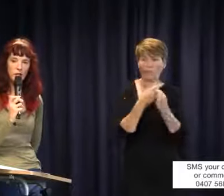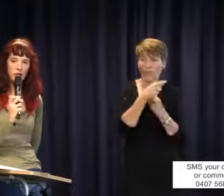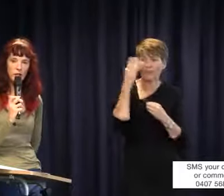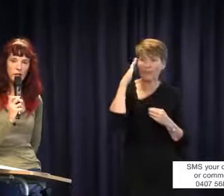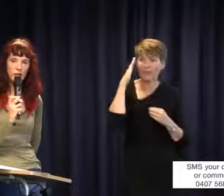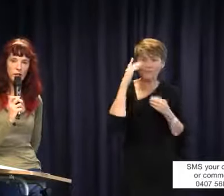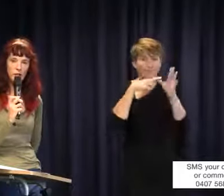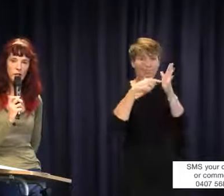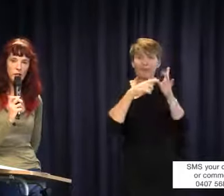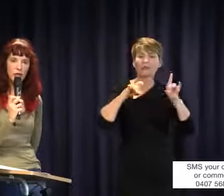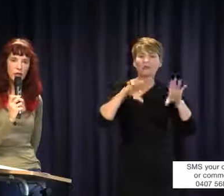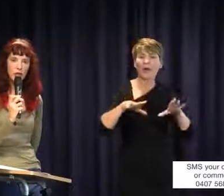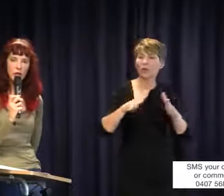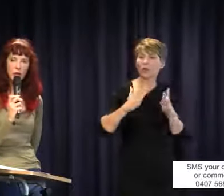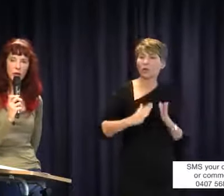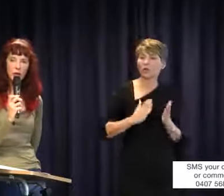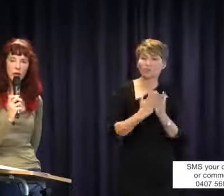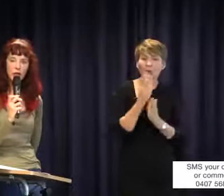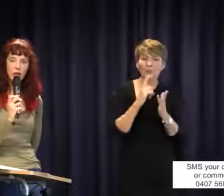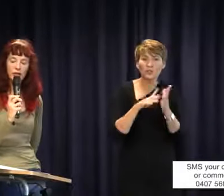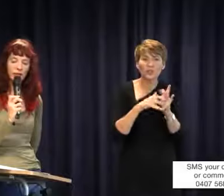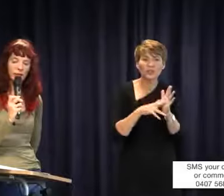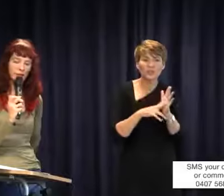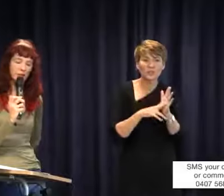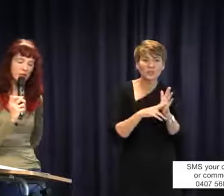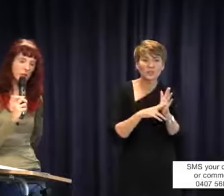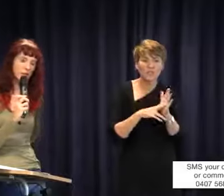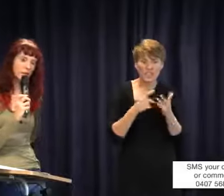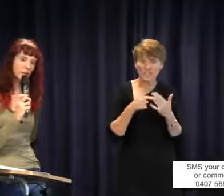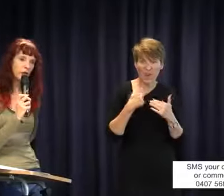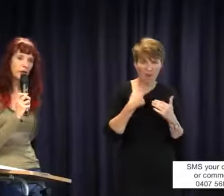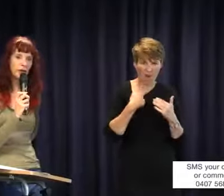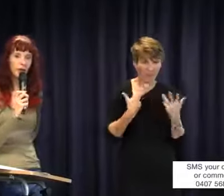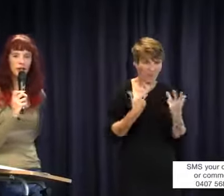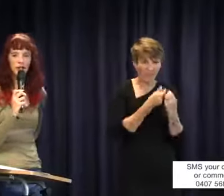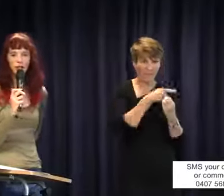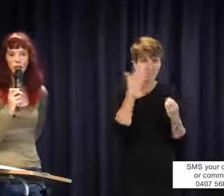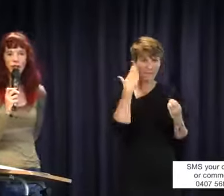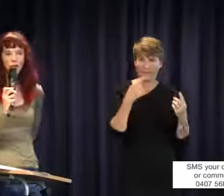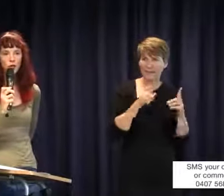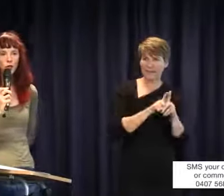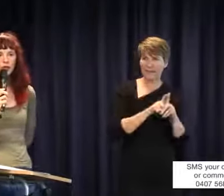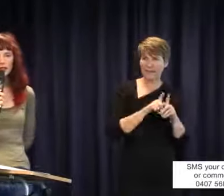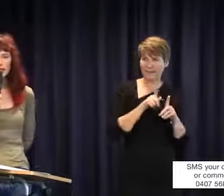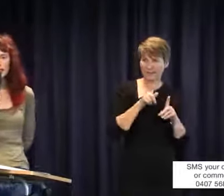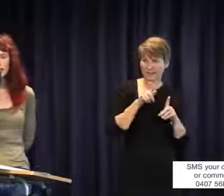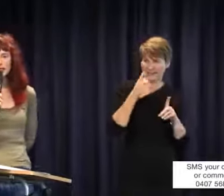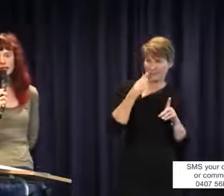Australian Human Rights Commission. I would never settle for anything such as a review.